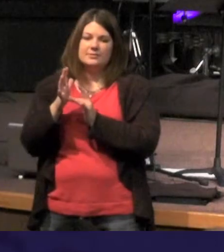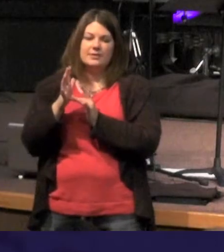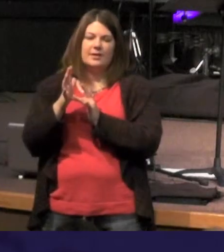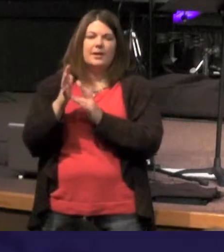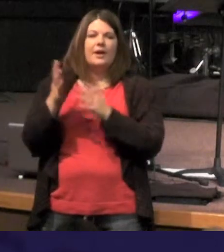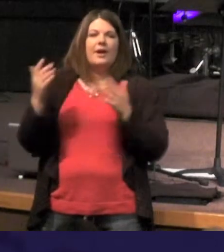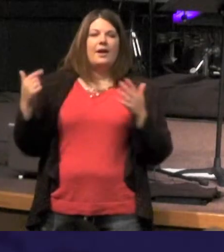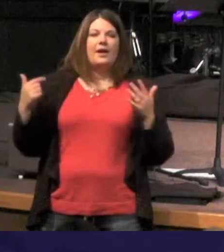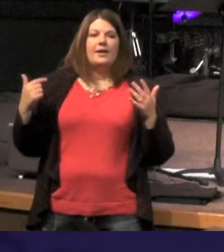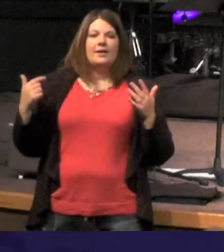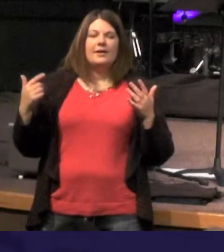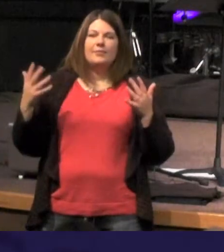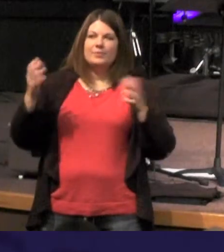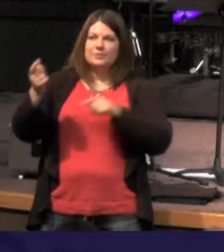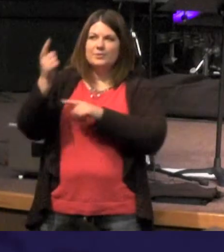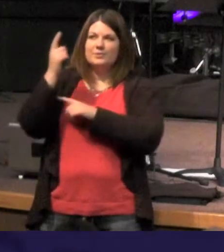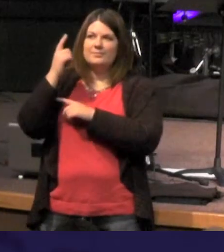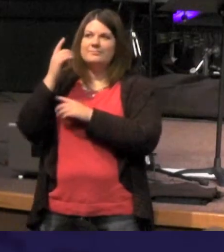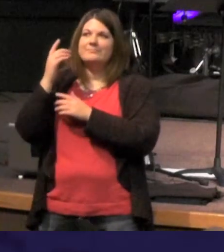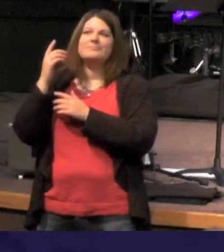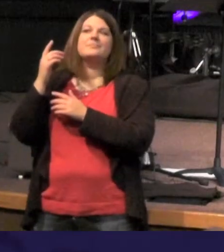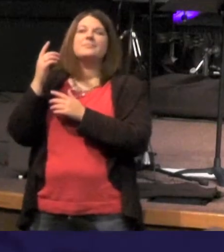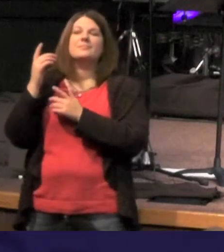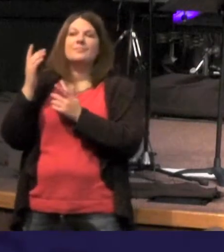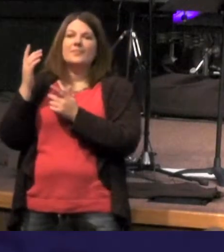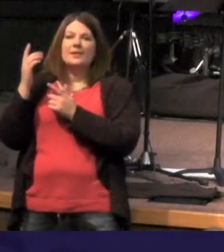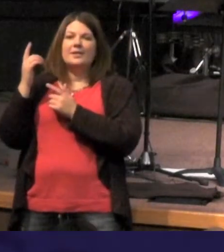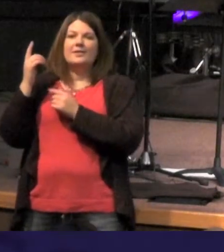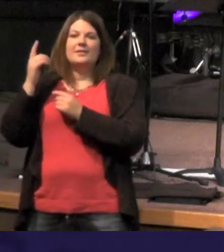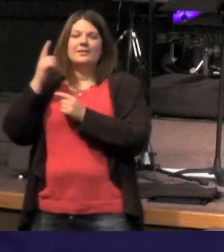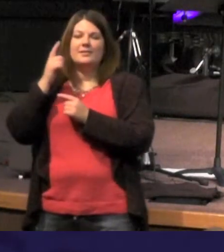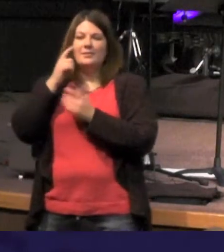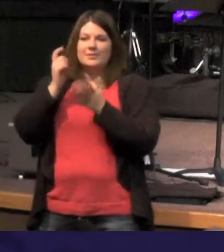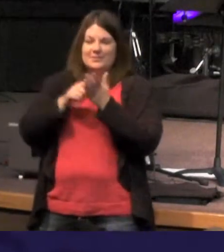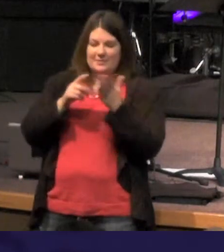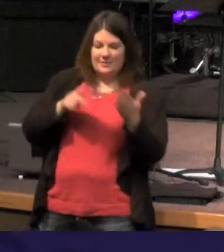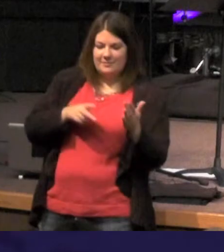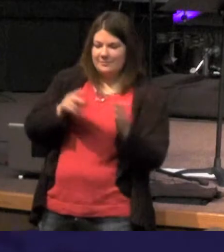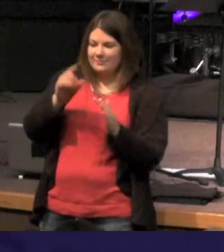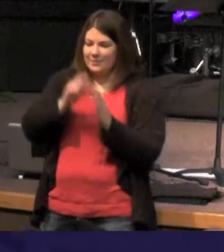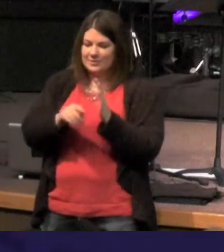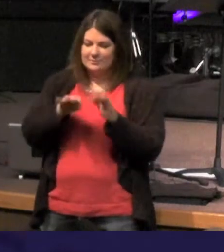now I want you to hear the masterpiece that oozes off the page